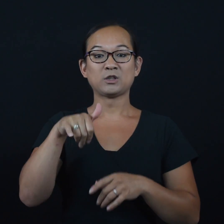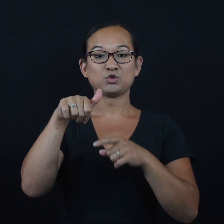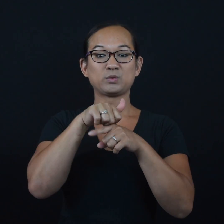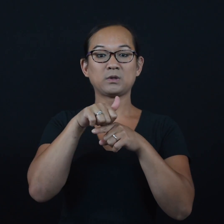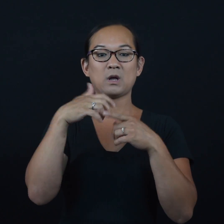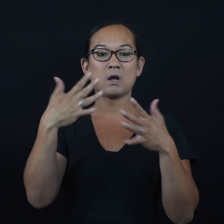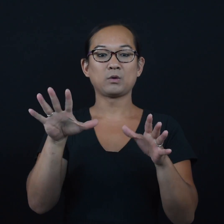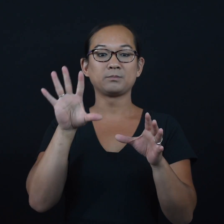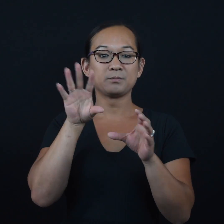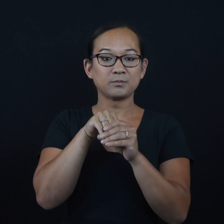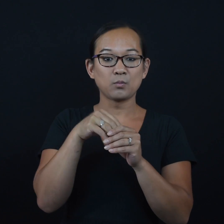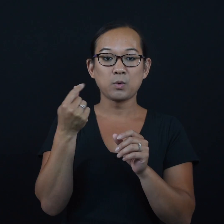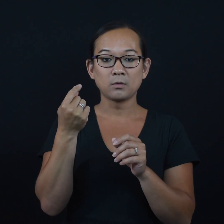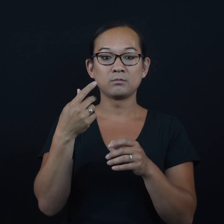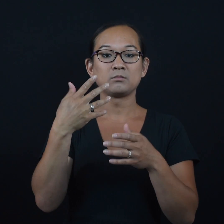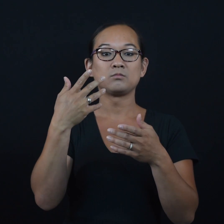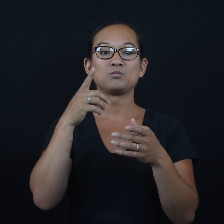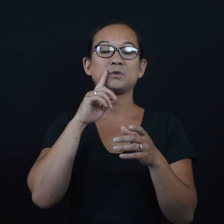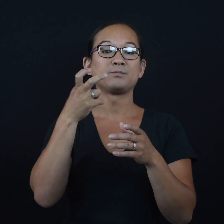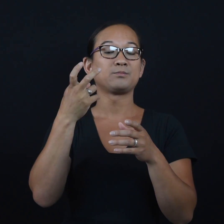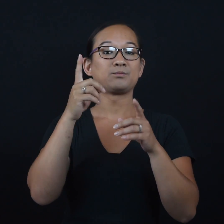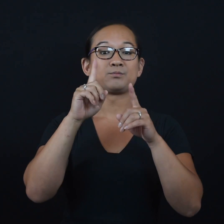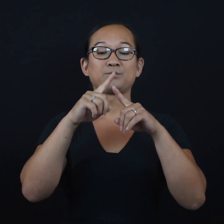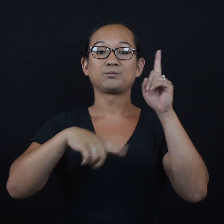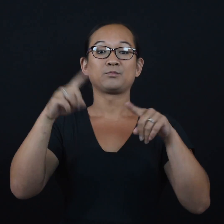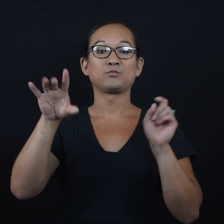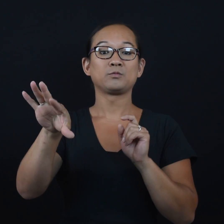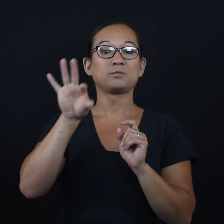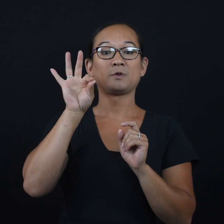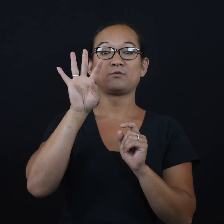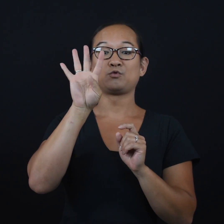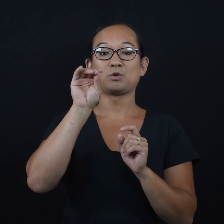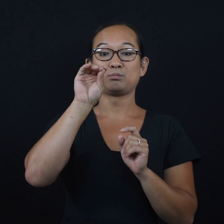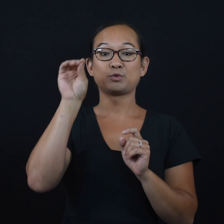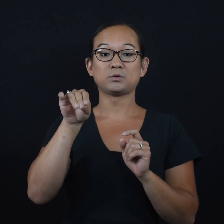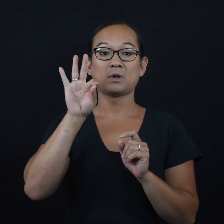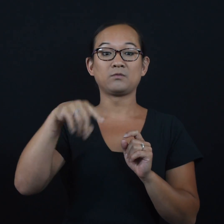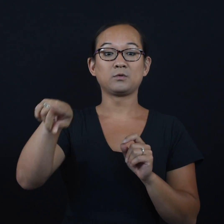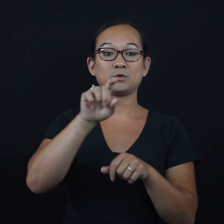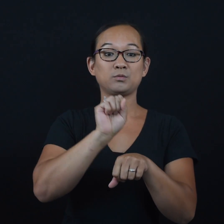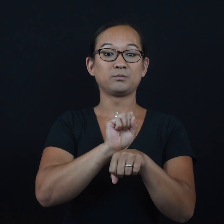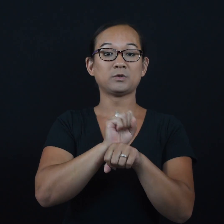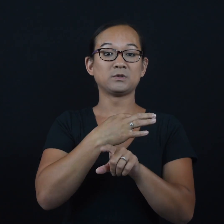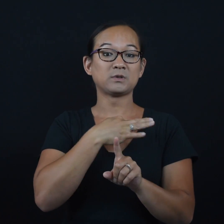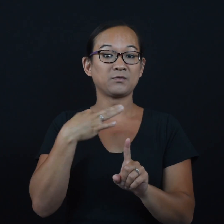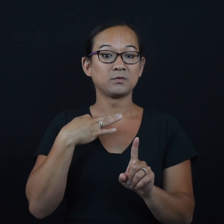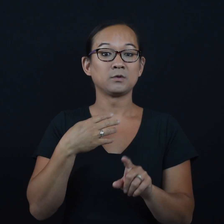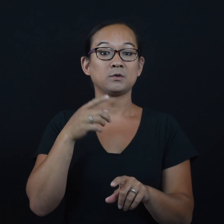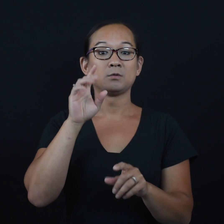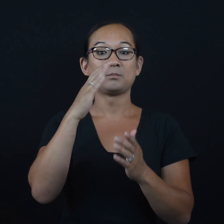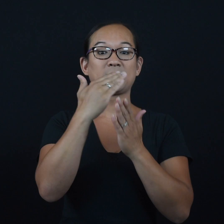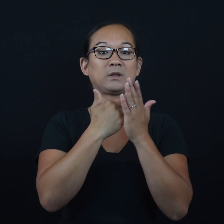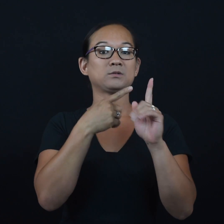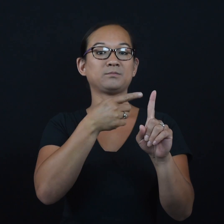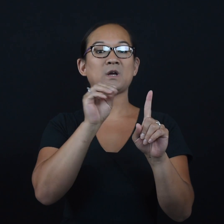The drill consists of randomly selecting 40% of utility staff to be listed as “out sick”